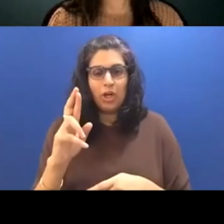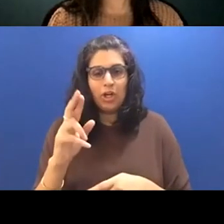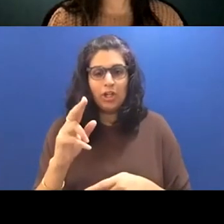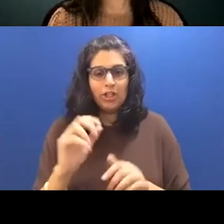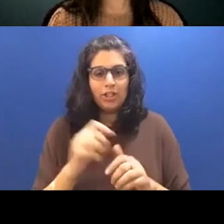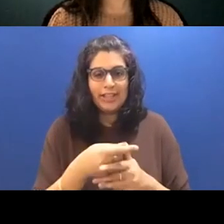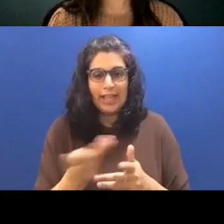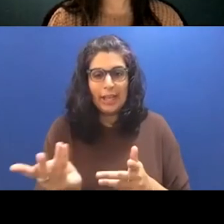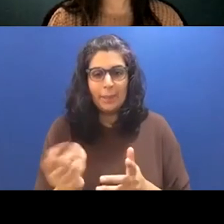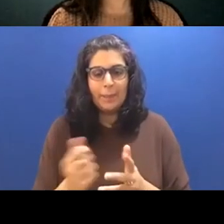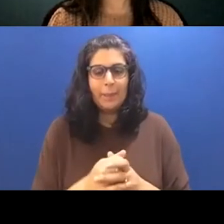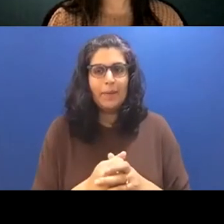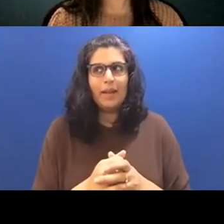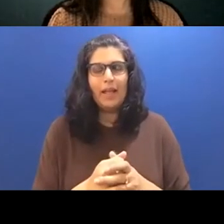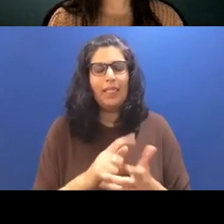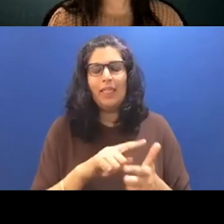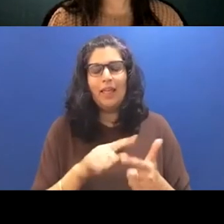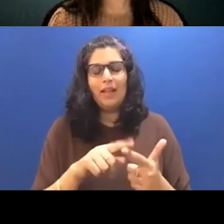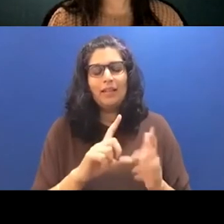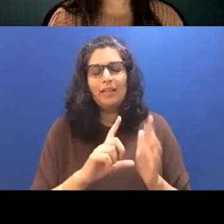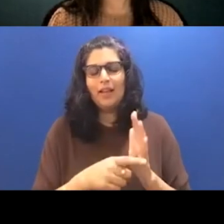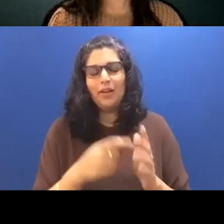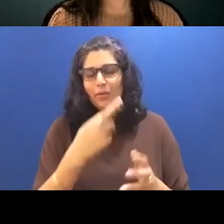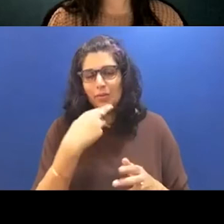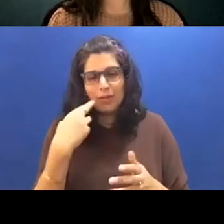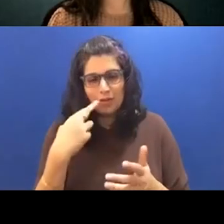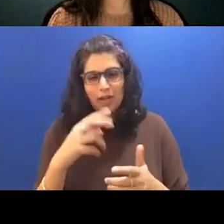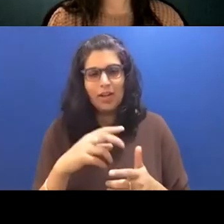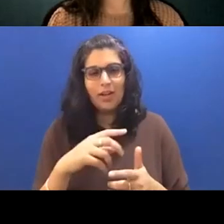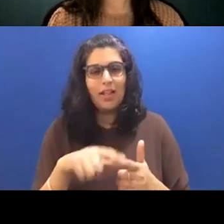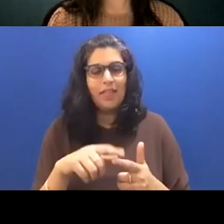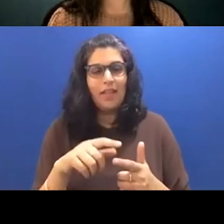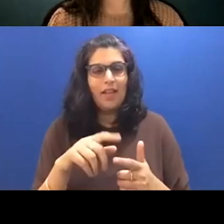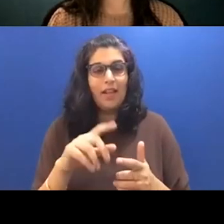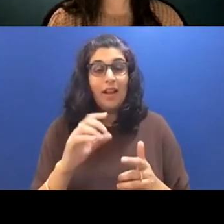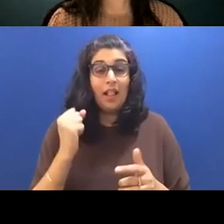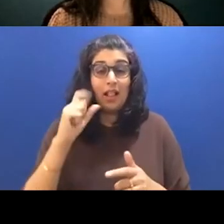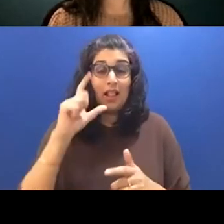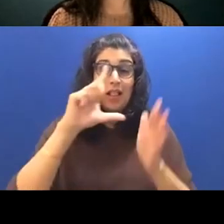then years and years later, I wrote another flashback that dealt with a poker game and